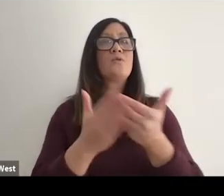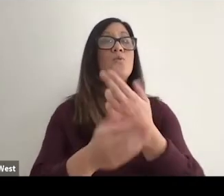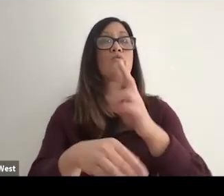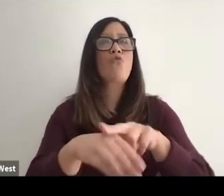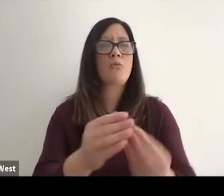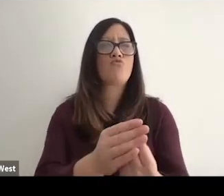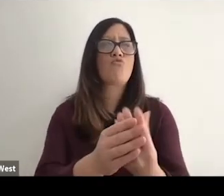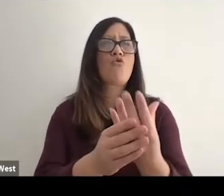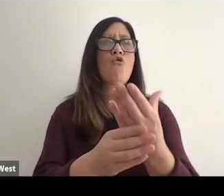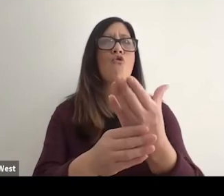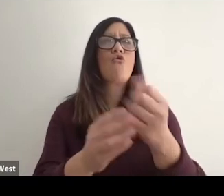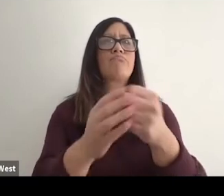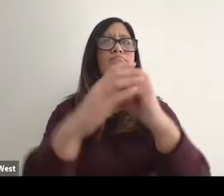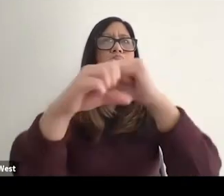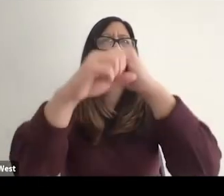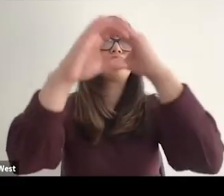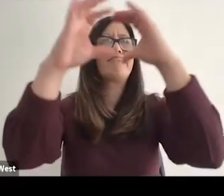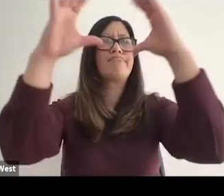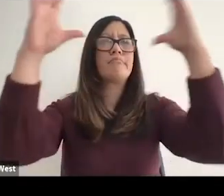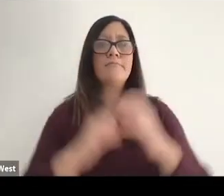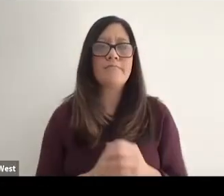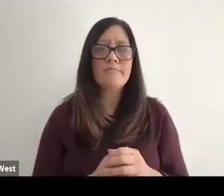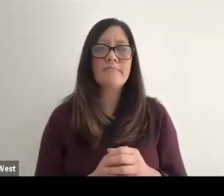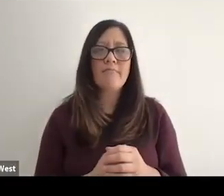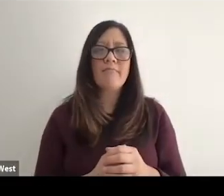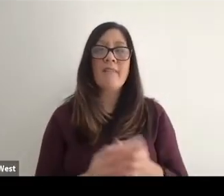to understand with sports. And disability, I began swimming for physical therapy